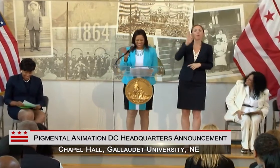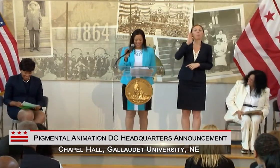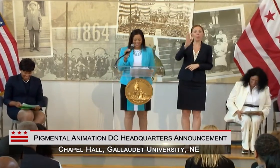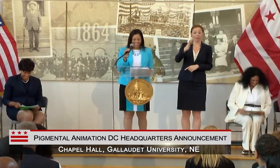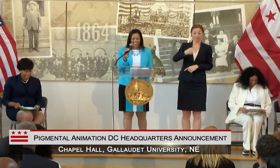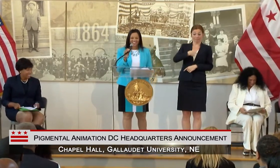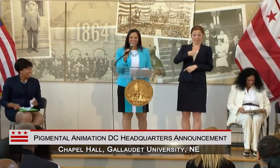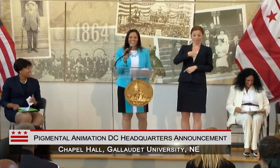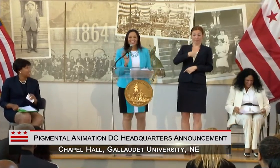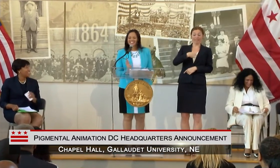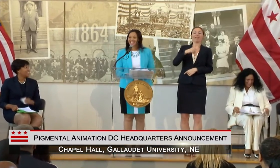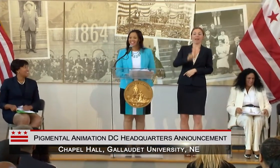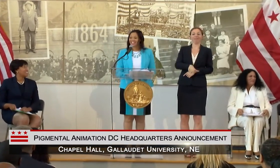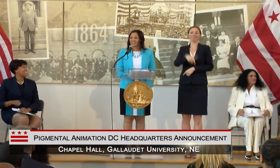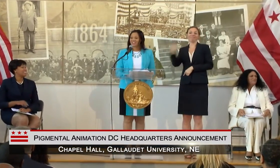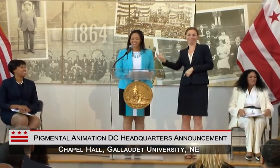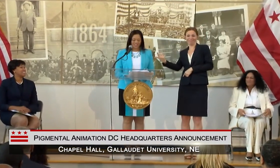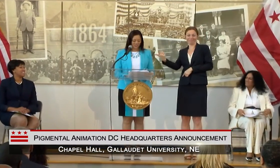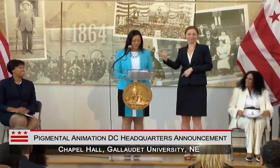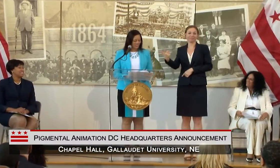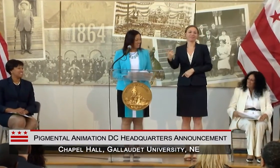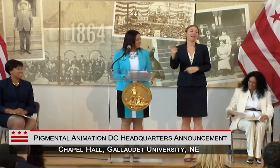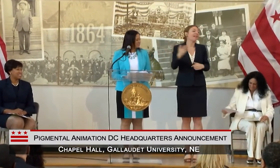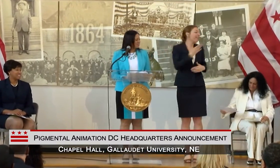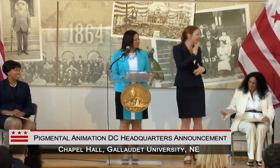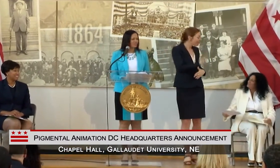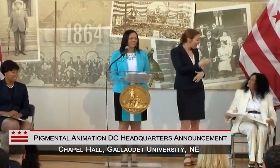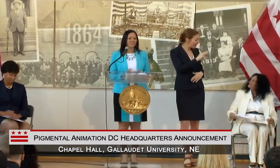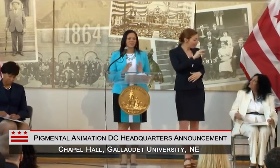I WOULD LIKE TO THANK GALLAUDET UNIVERSITY FOR OFFERING THIS